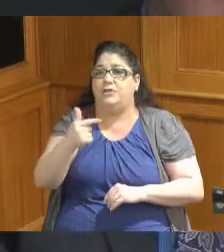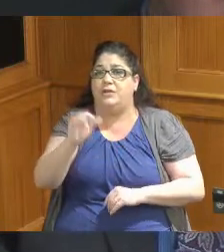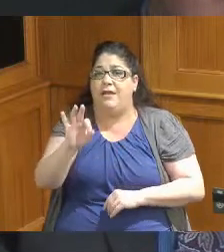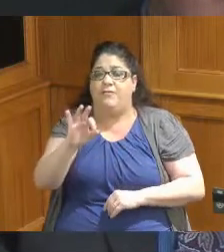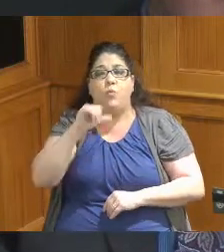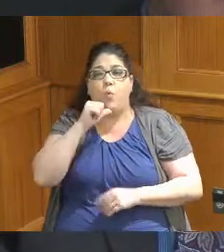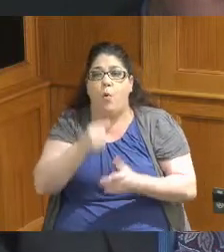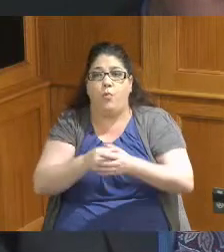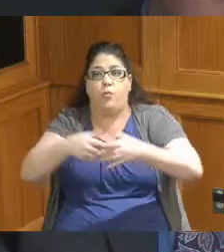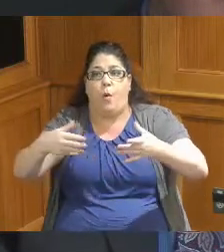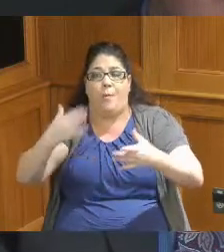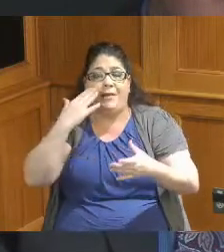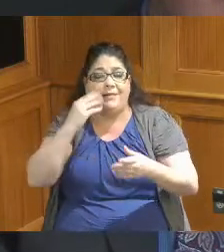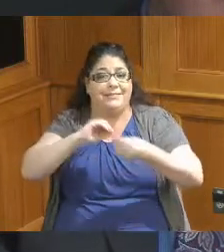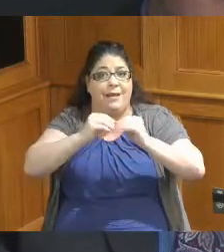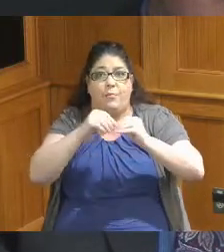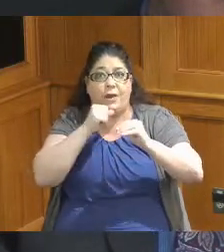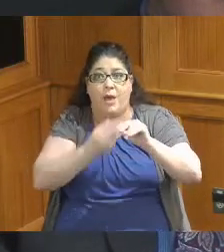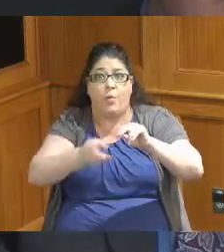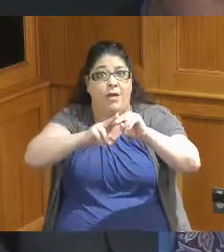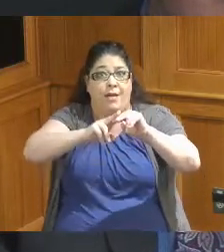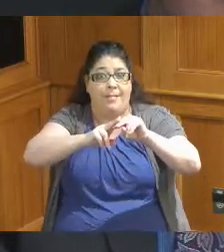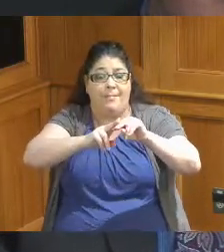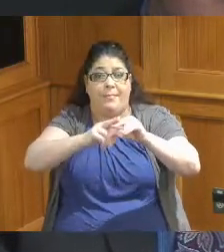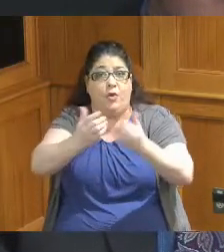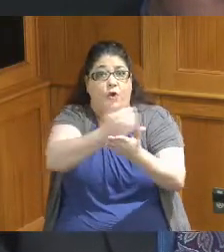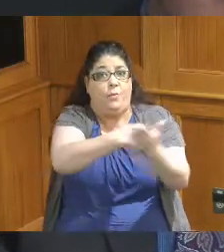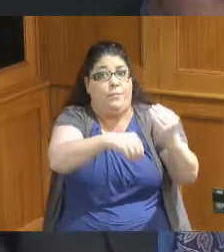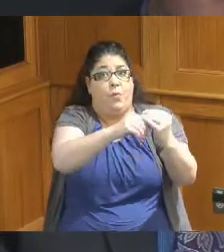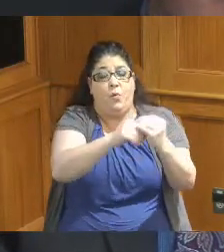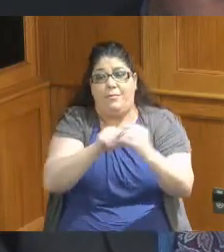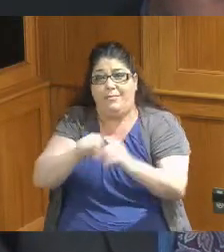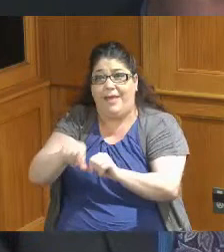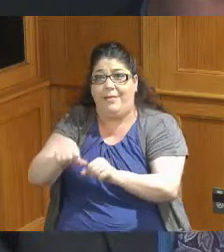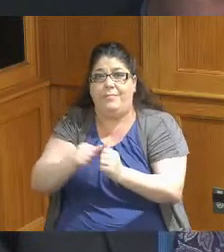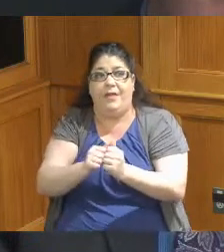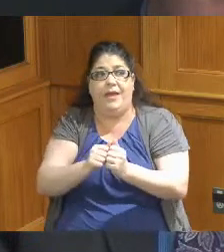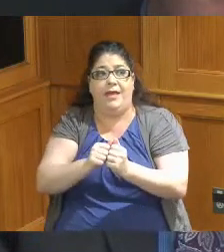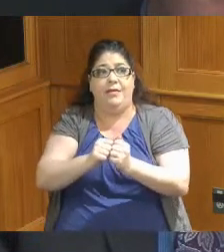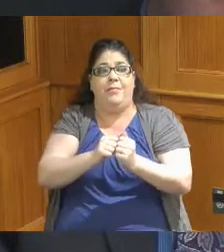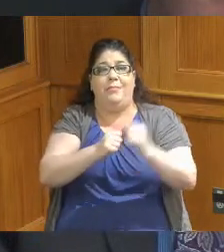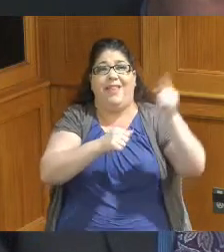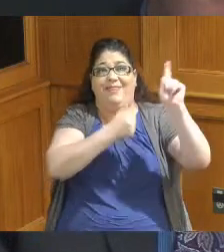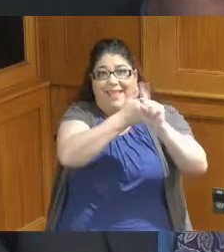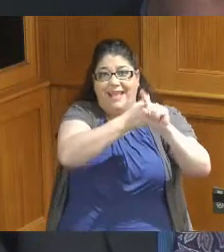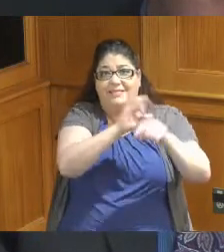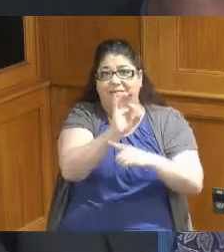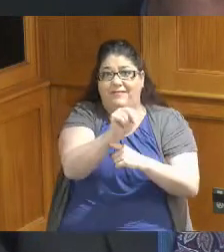the number didn't go up but the the fund that it draws from is going down so we're going to have